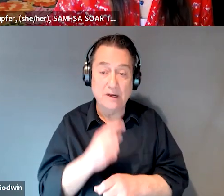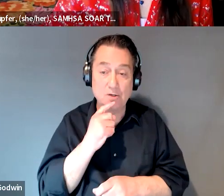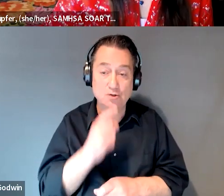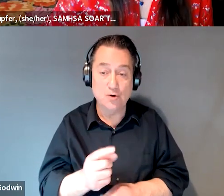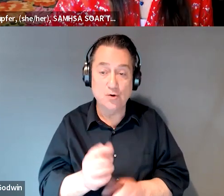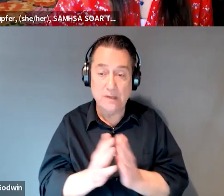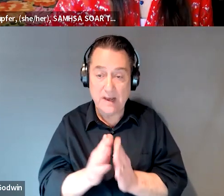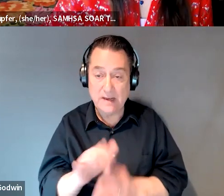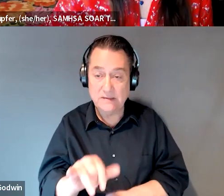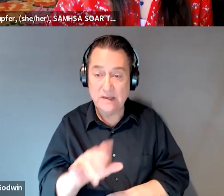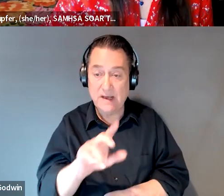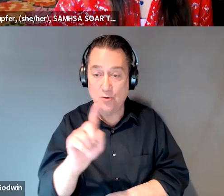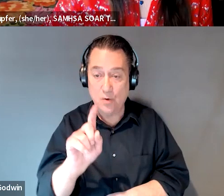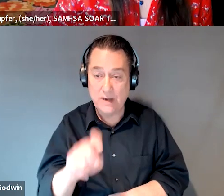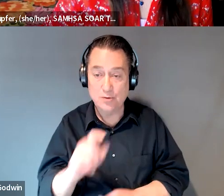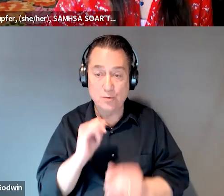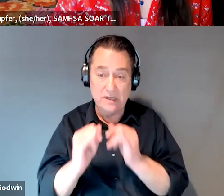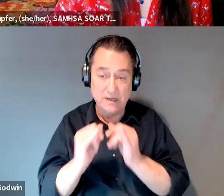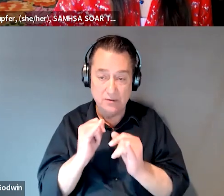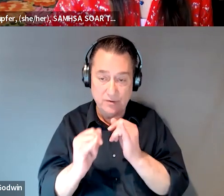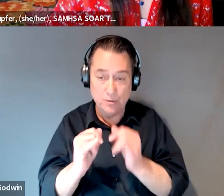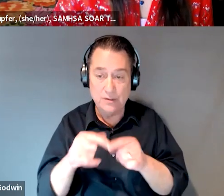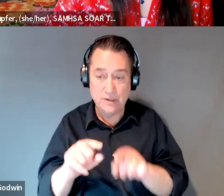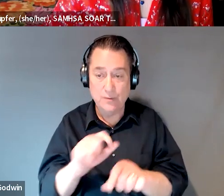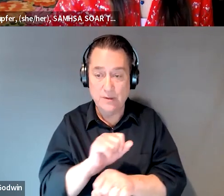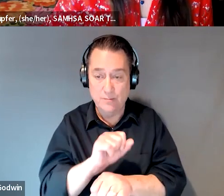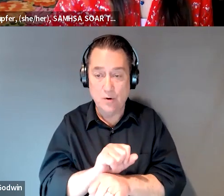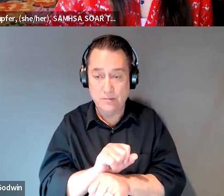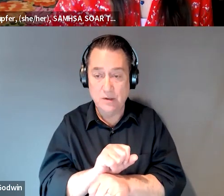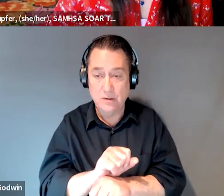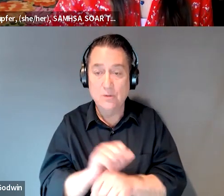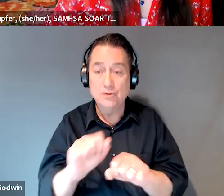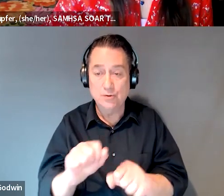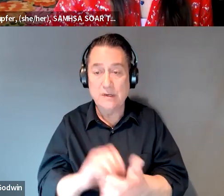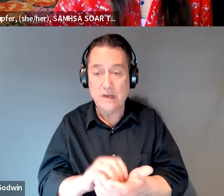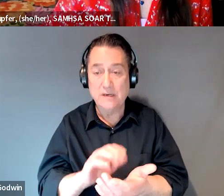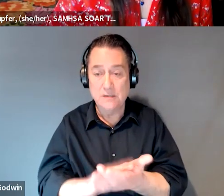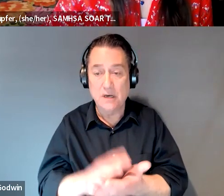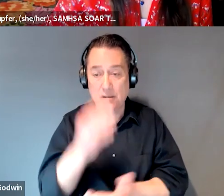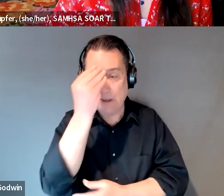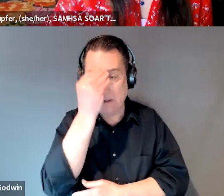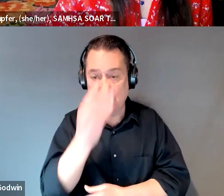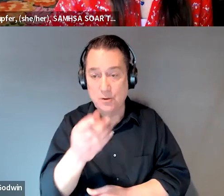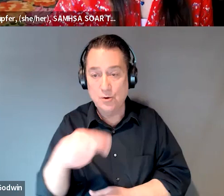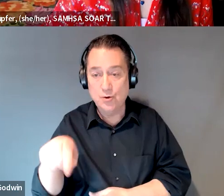that in their interview during their appointments so they can document, you know, the information that you guys are requiring.